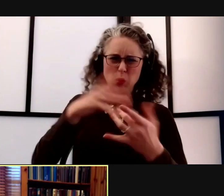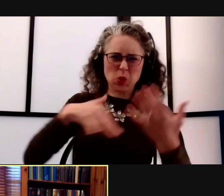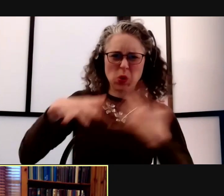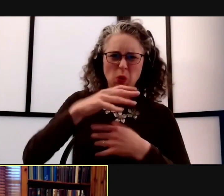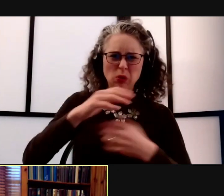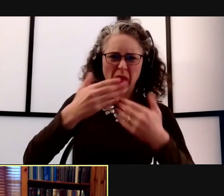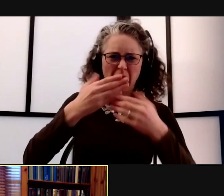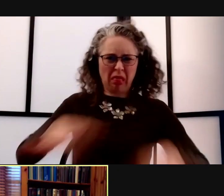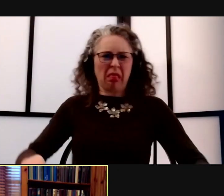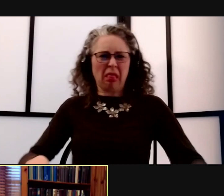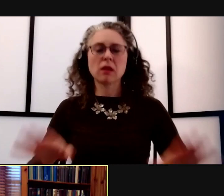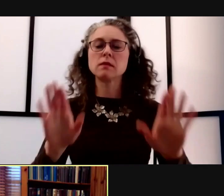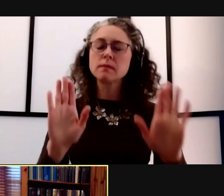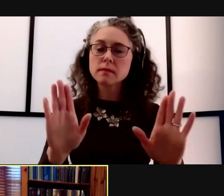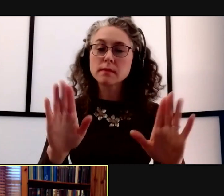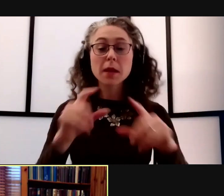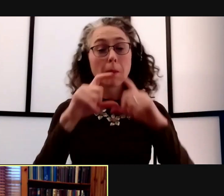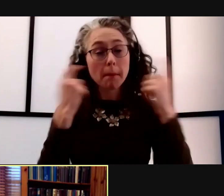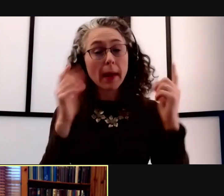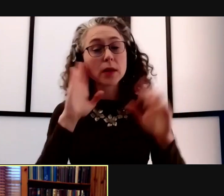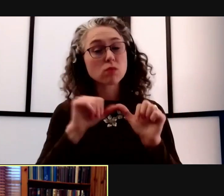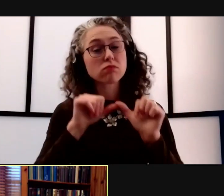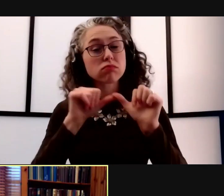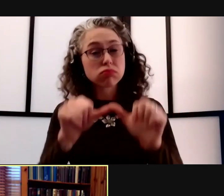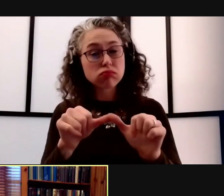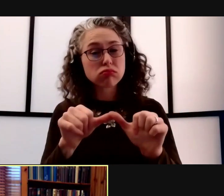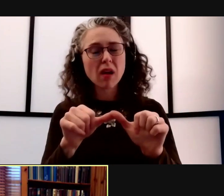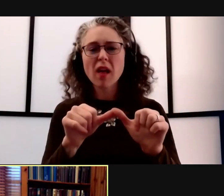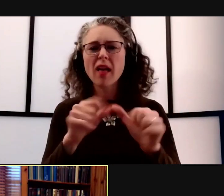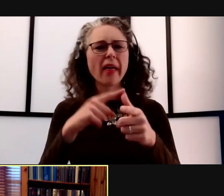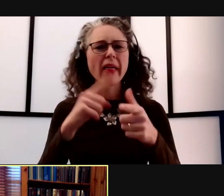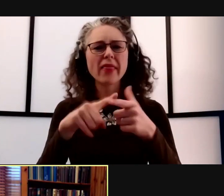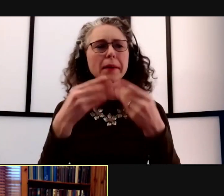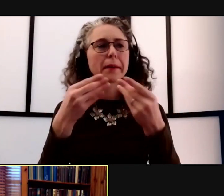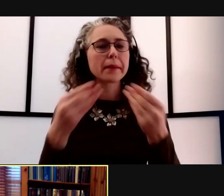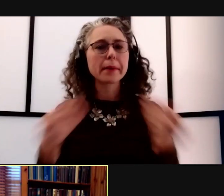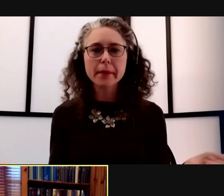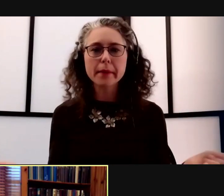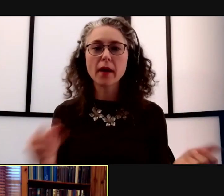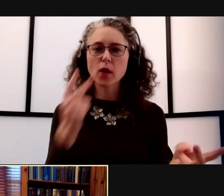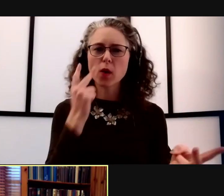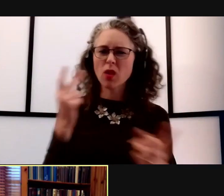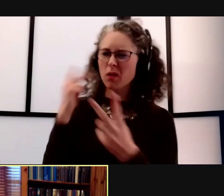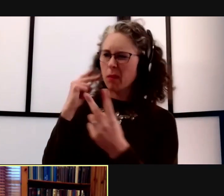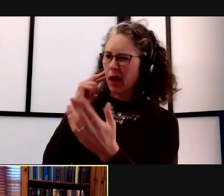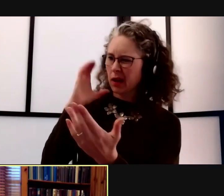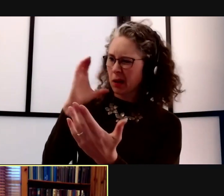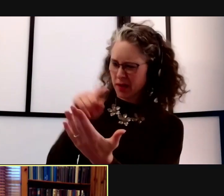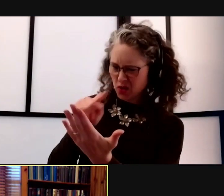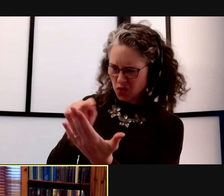The mask will be with us for a little while and then there'll be gone and you'll look back at the pictures and show your relatives